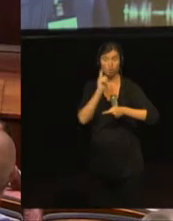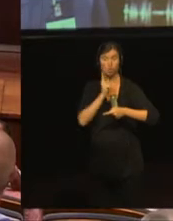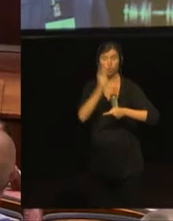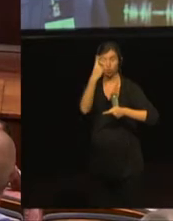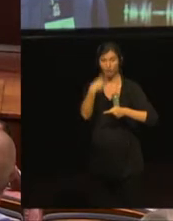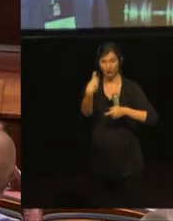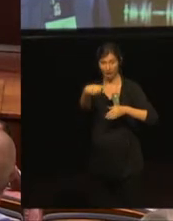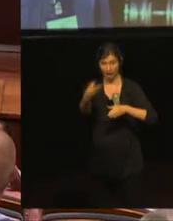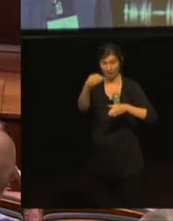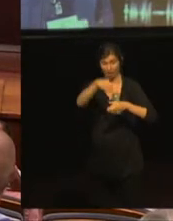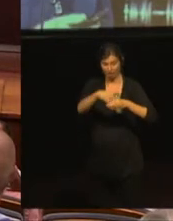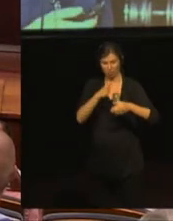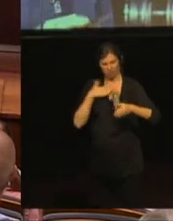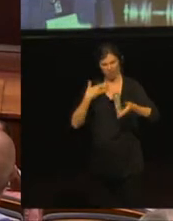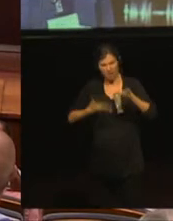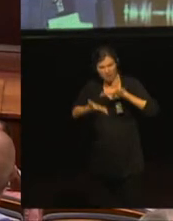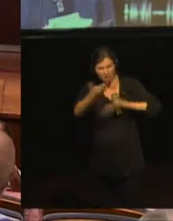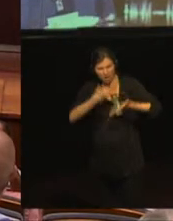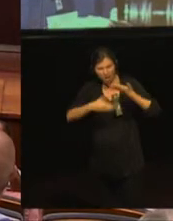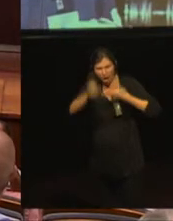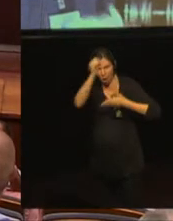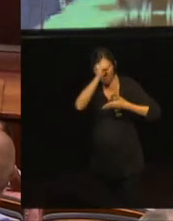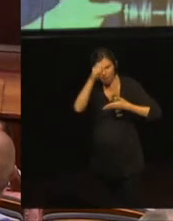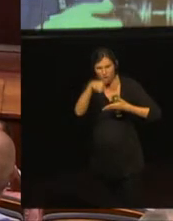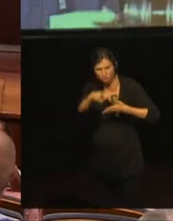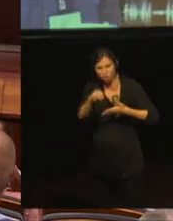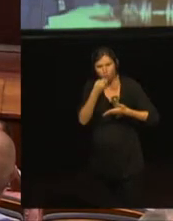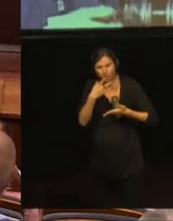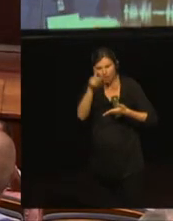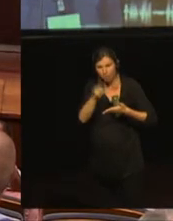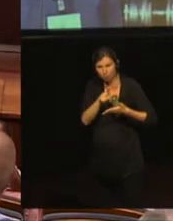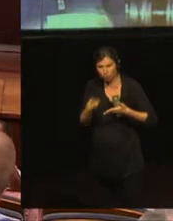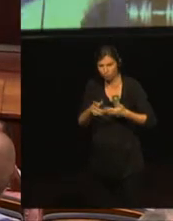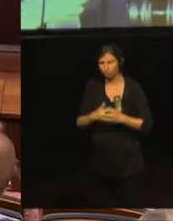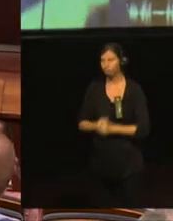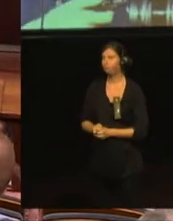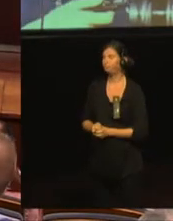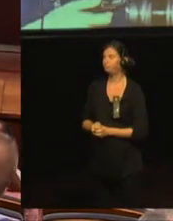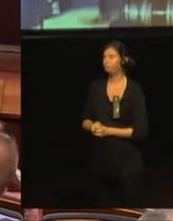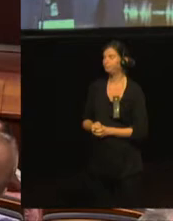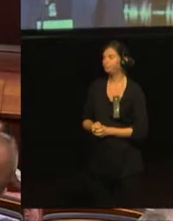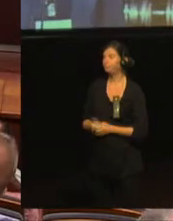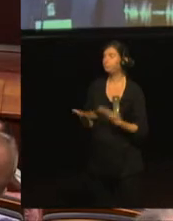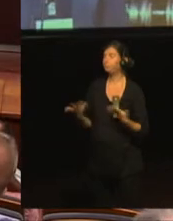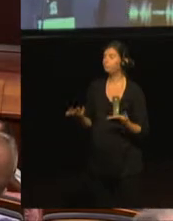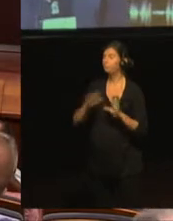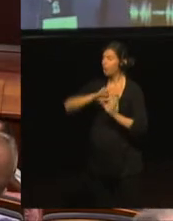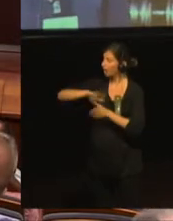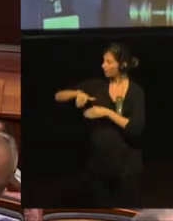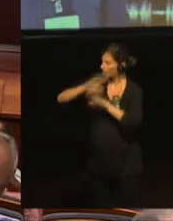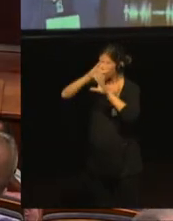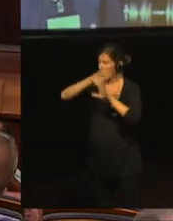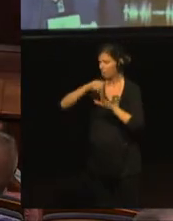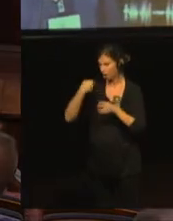And afterwards we discussed the final form and contents of the report,